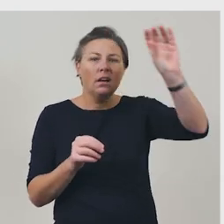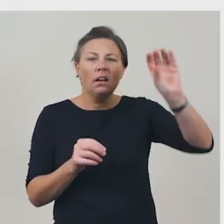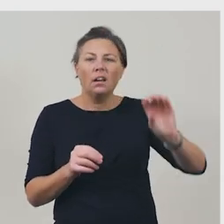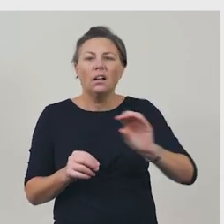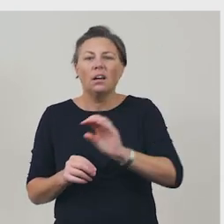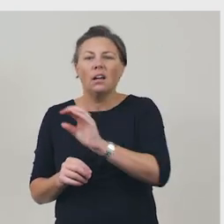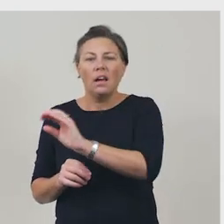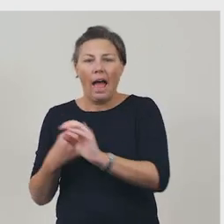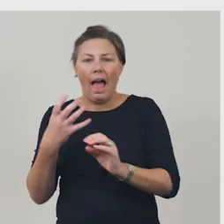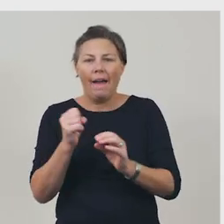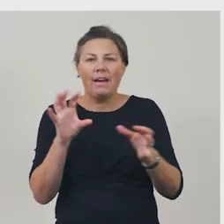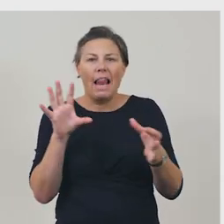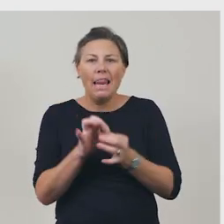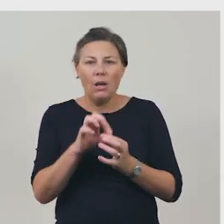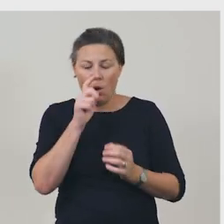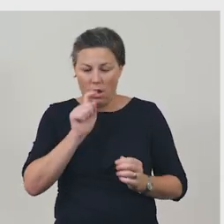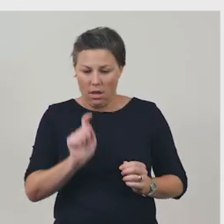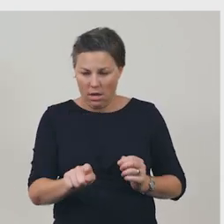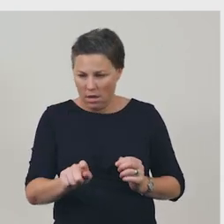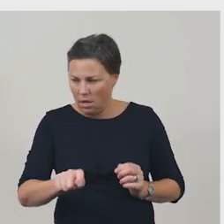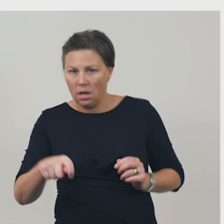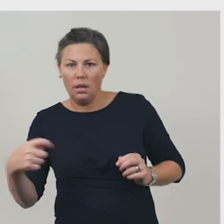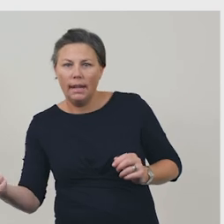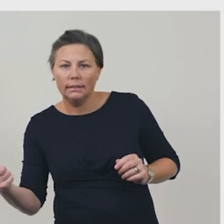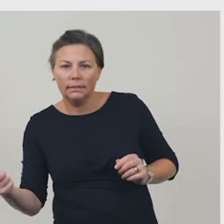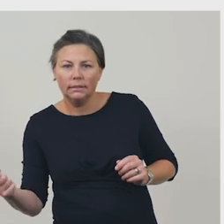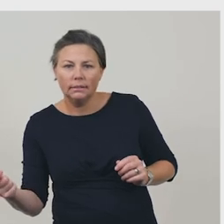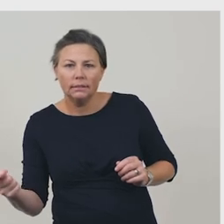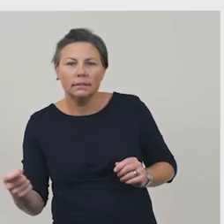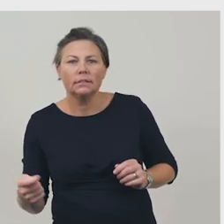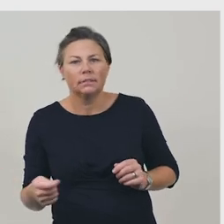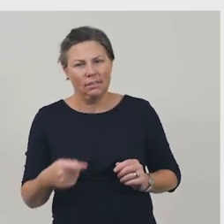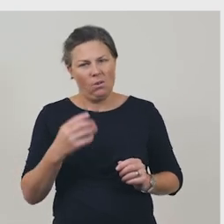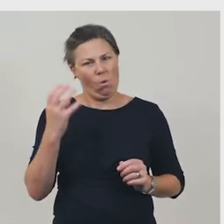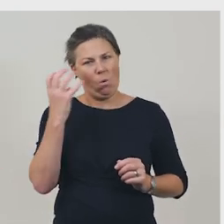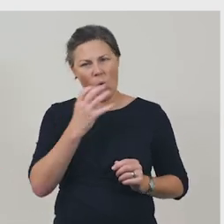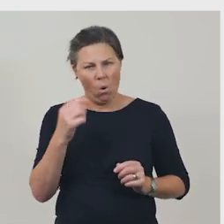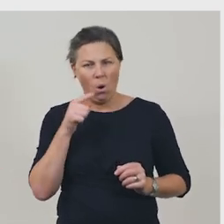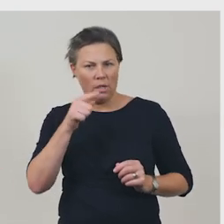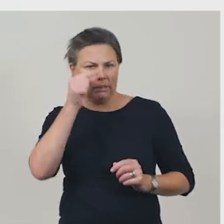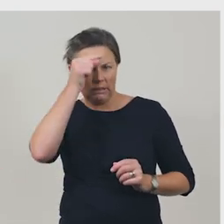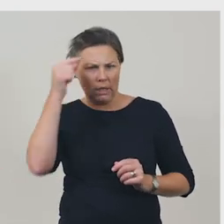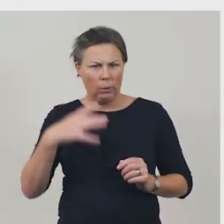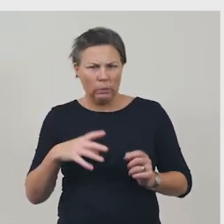The website has lots of exciting features to maximise impact and to sell the product.